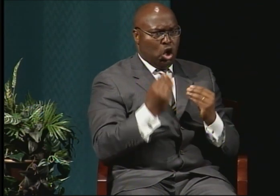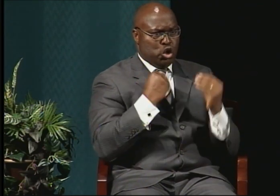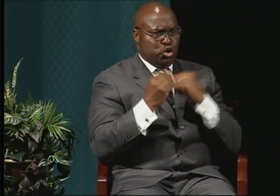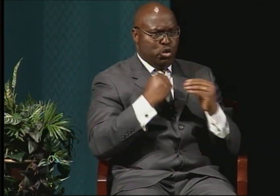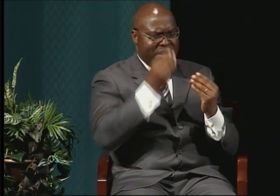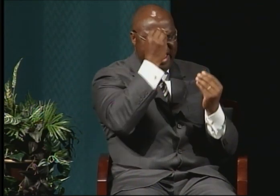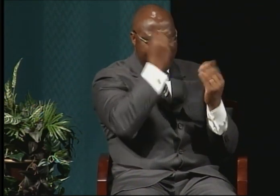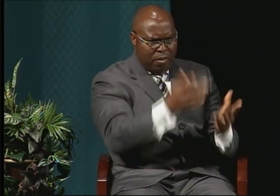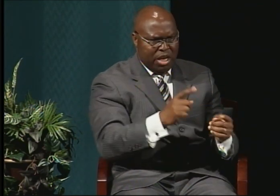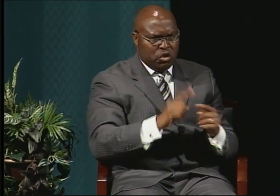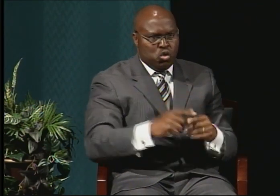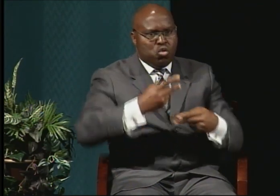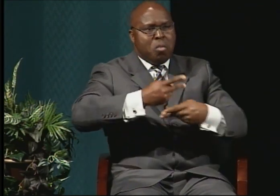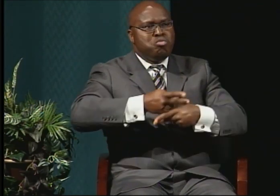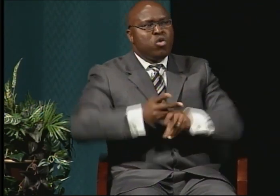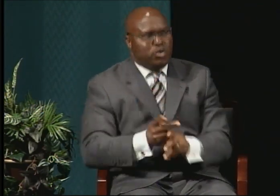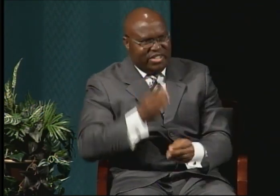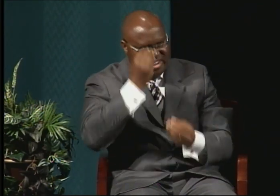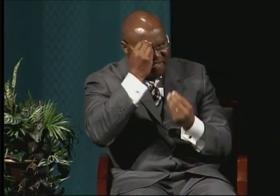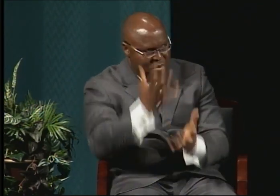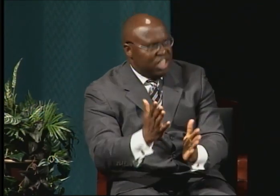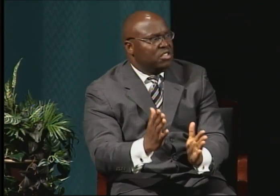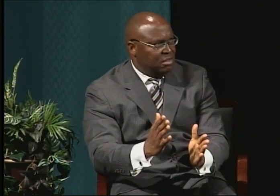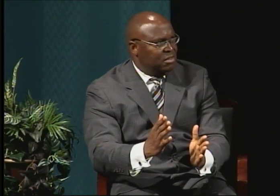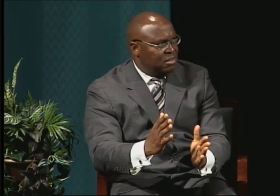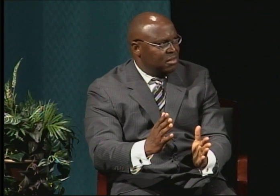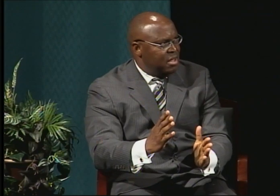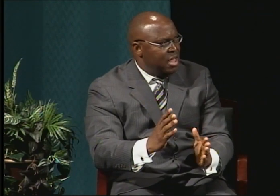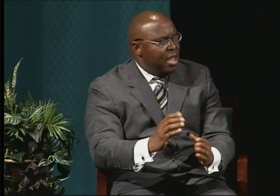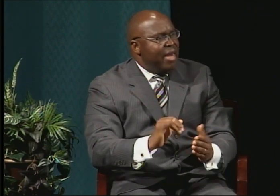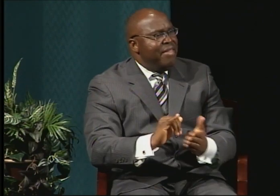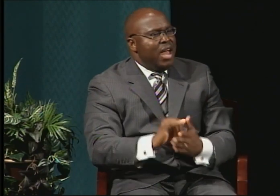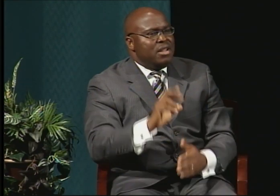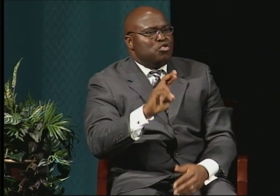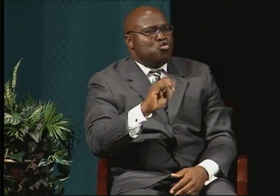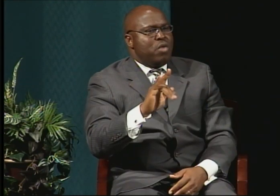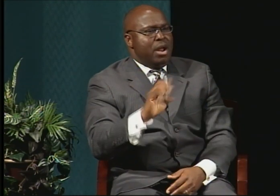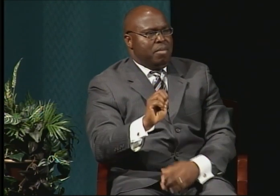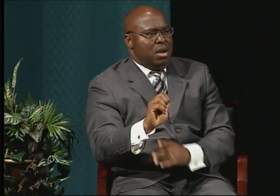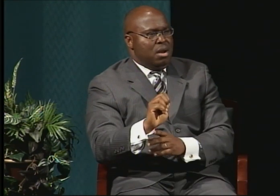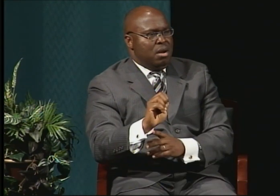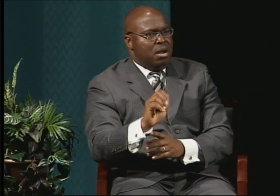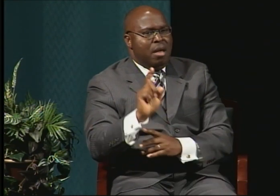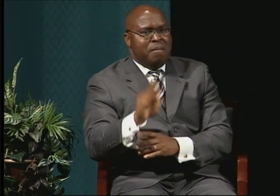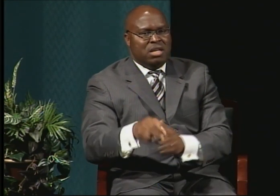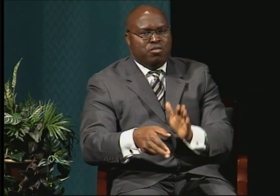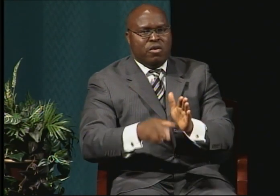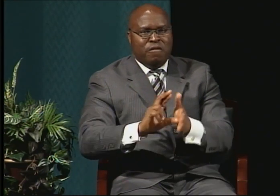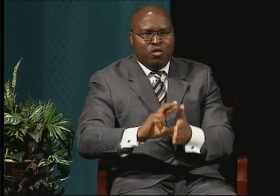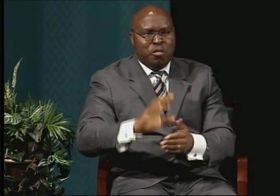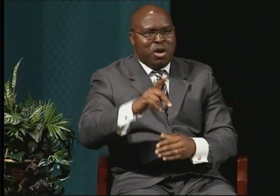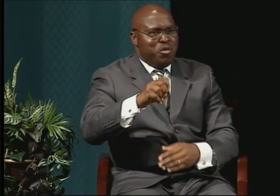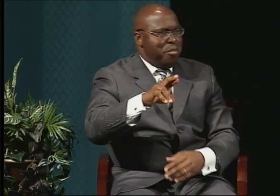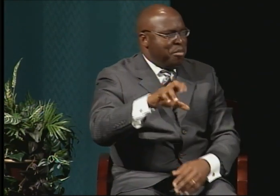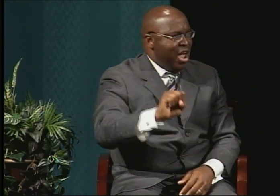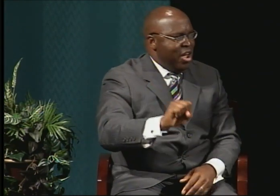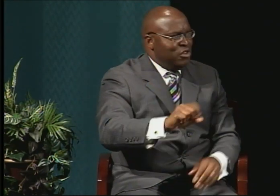in an articulate manner, that is what the PhD gives you. You have your peers reviewing your work.